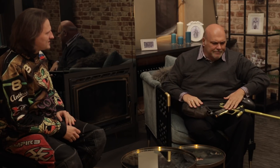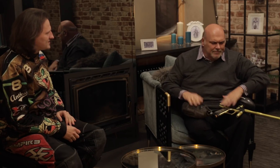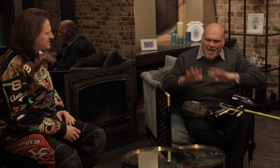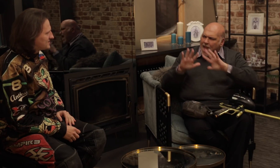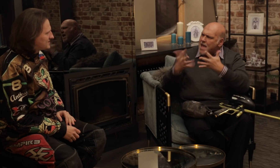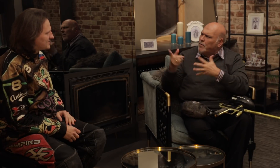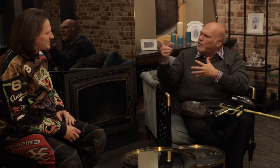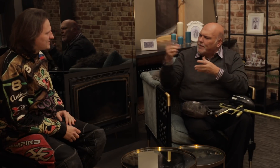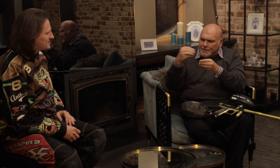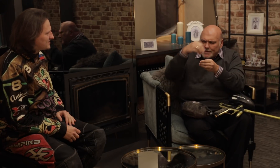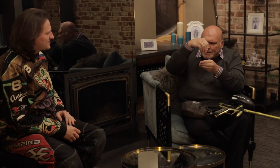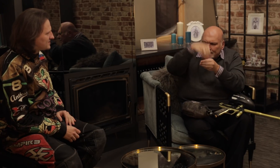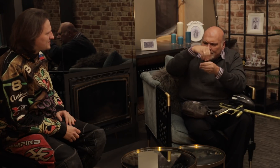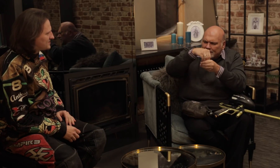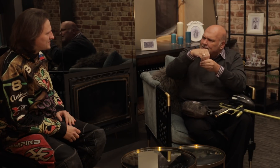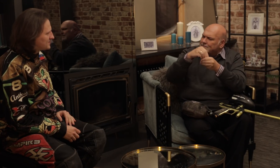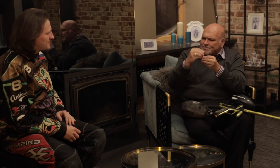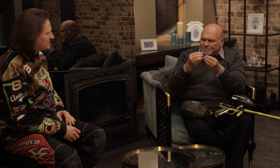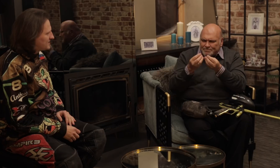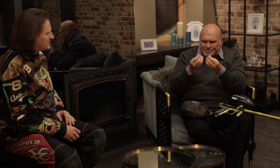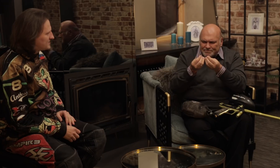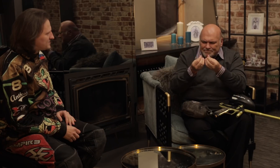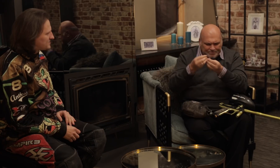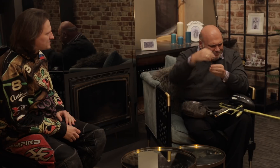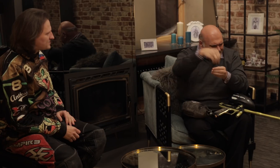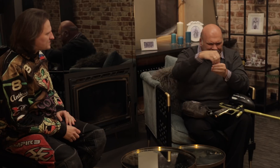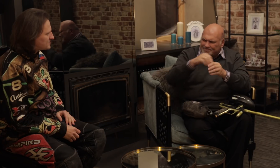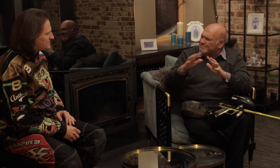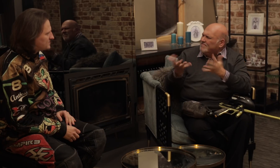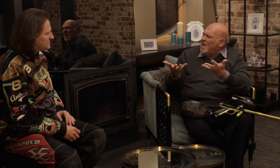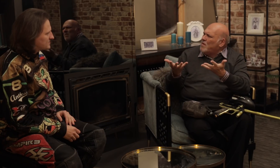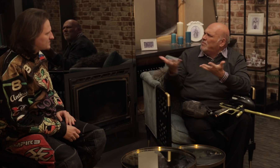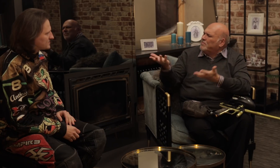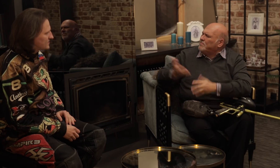What kind of material or liquid do you use in this gun?